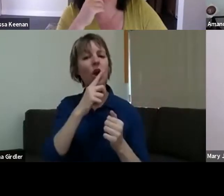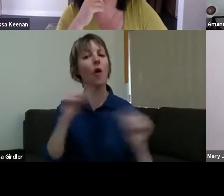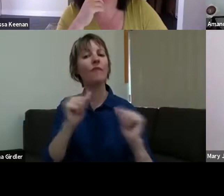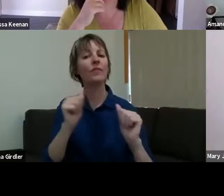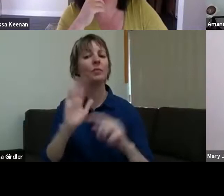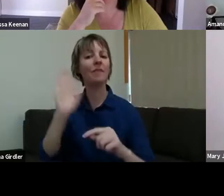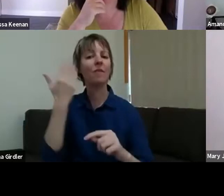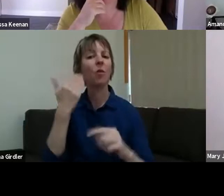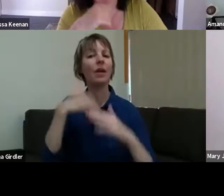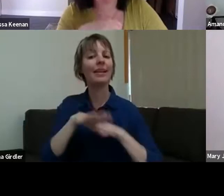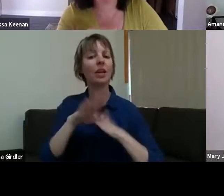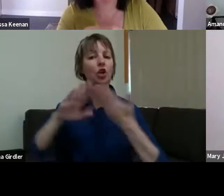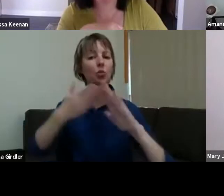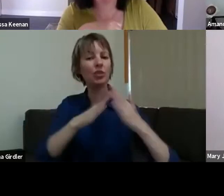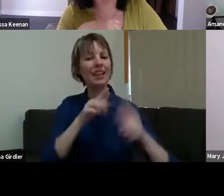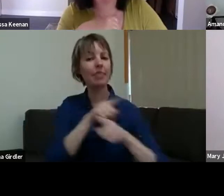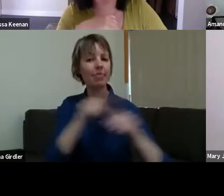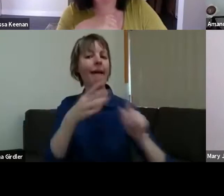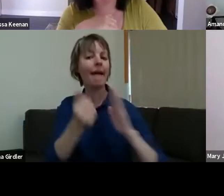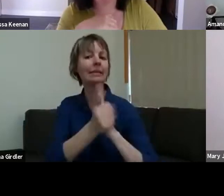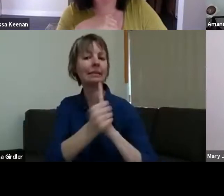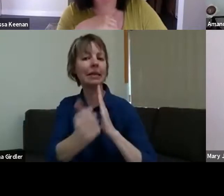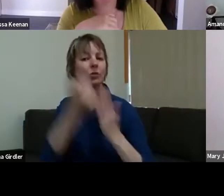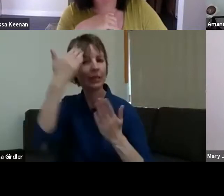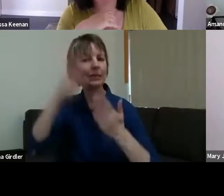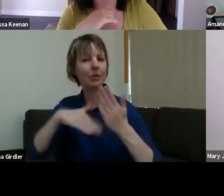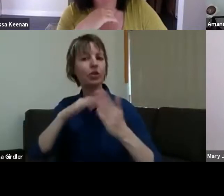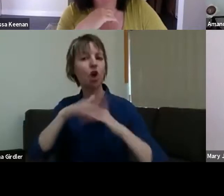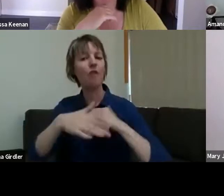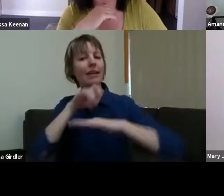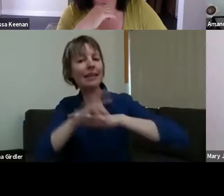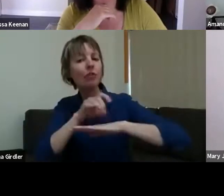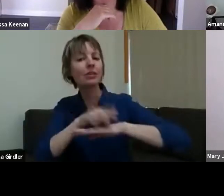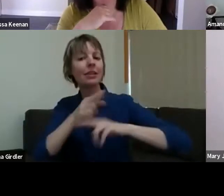had skills around grief counselling. So they were contributing to our